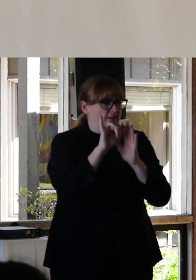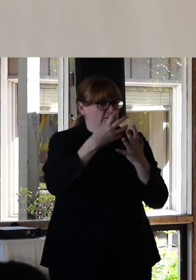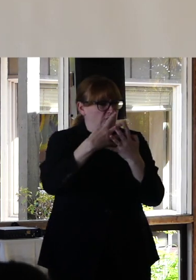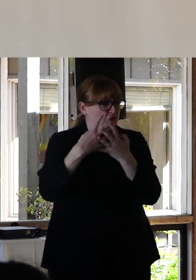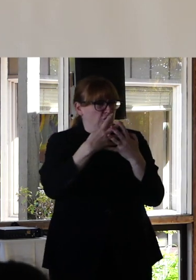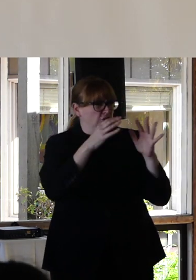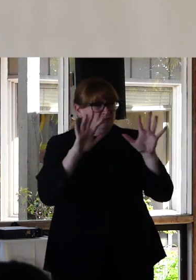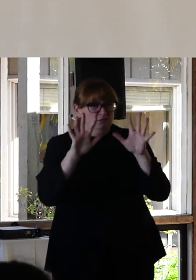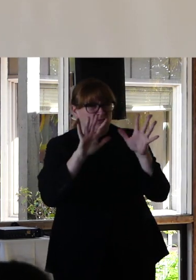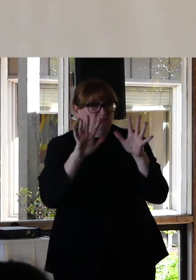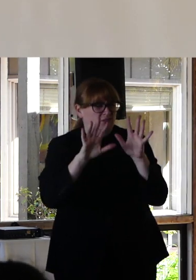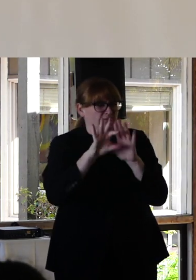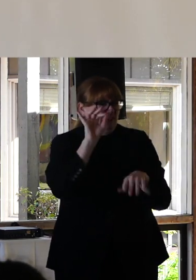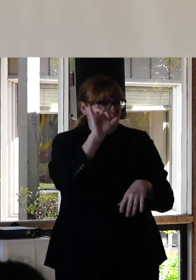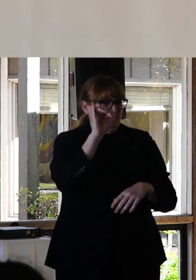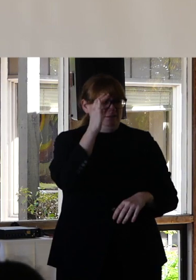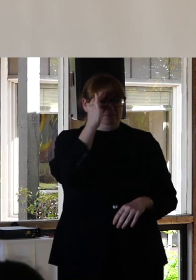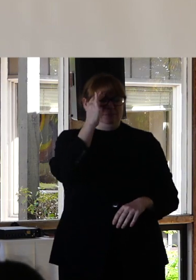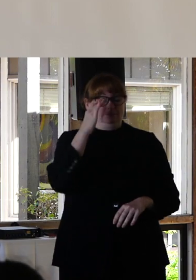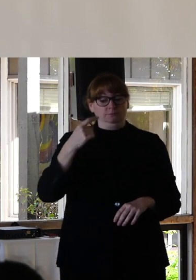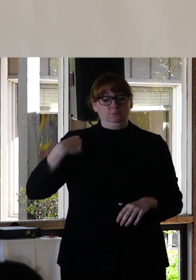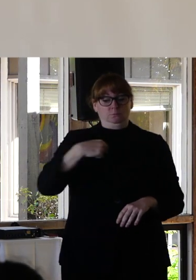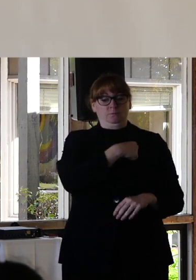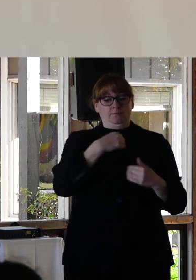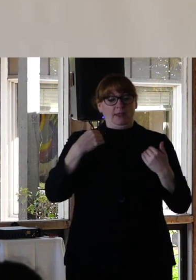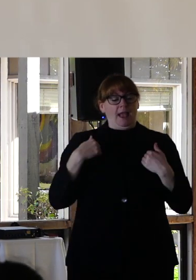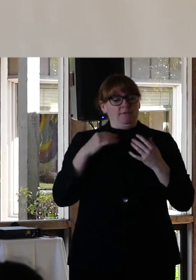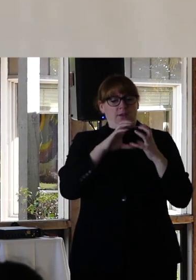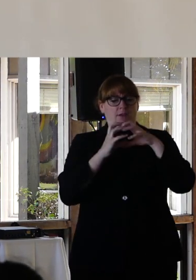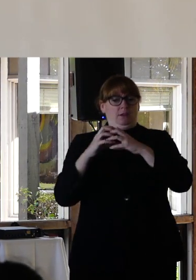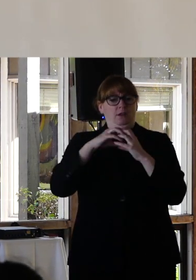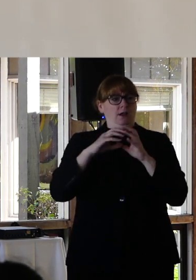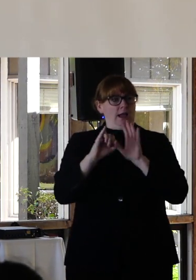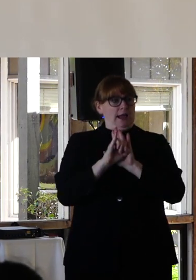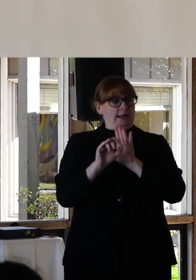For those of us with intersectional identities who have the privilege of obtaining